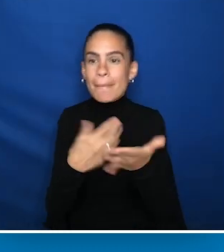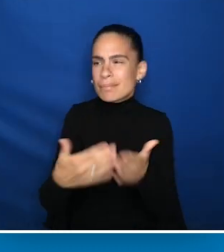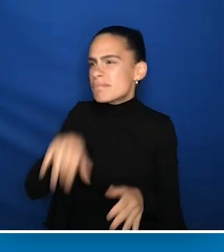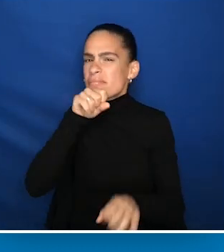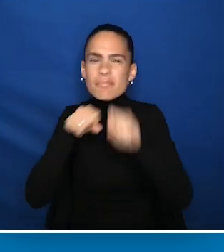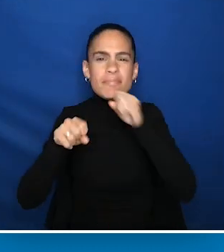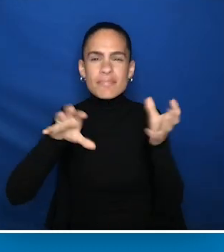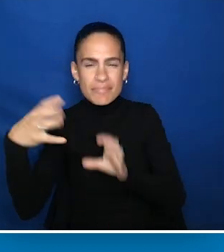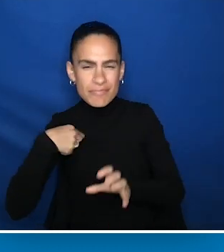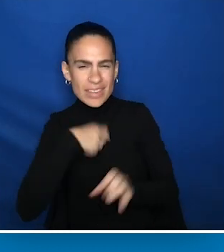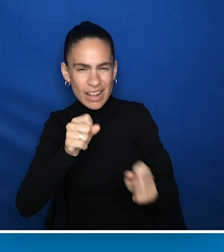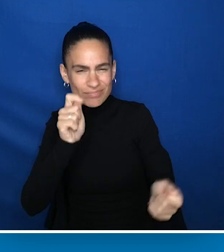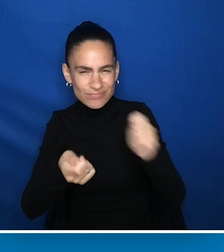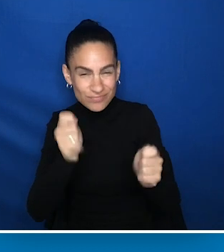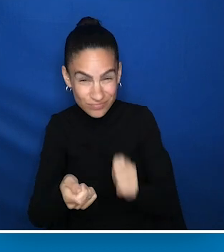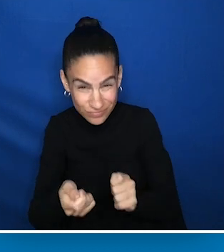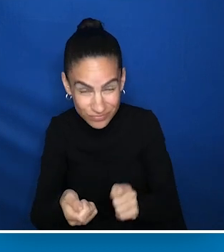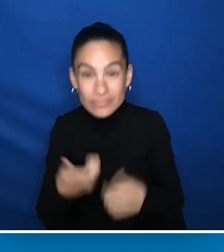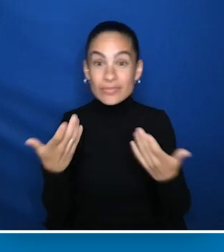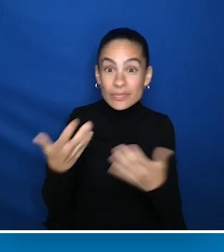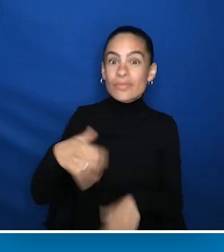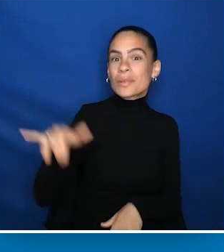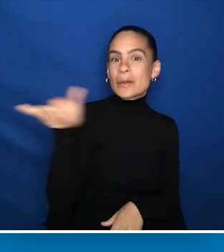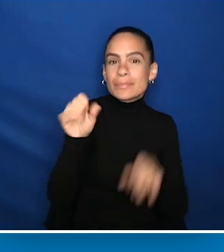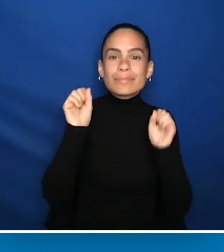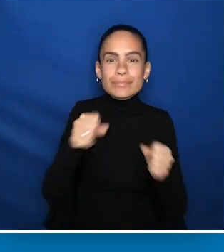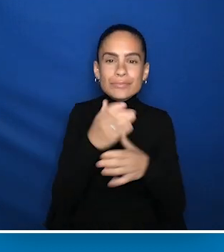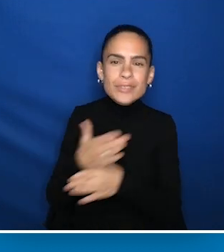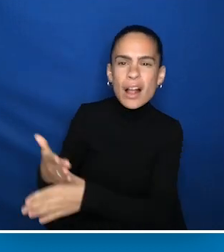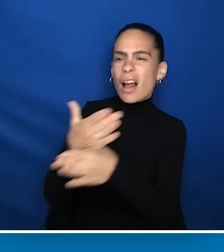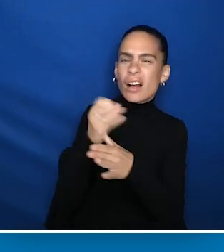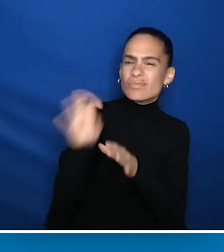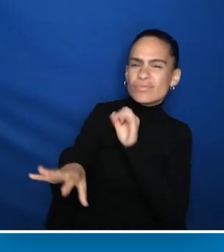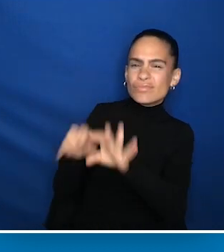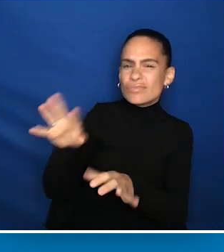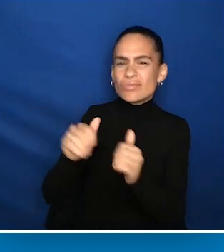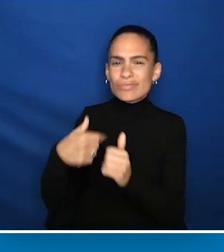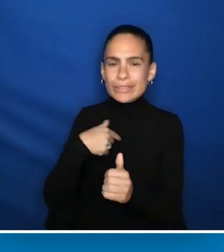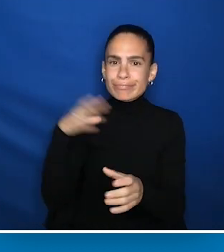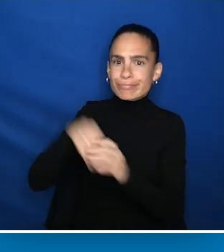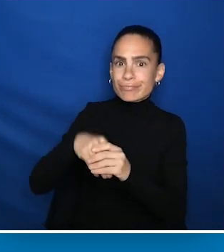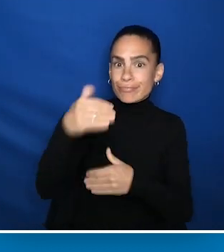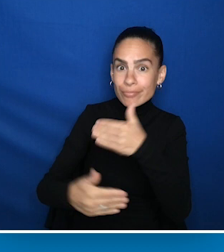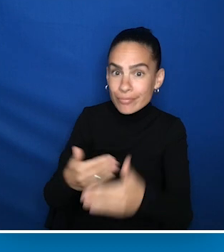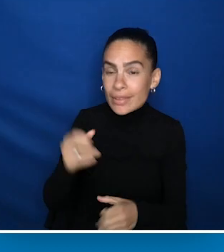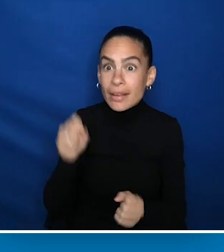because we can help to adjust when things go a little bit wrong or to adjust the plan. We can also share how we were involved